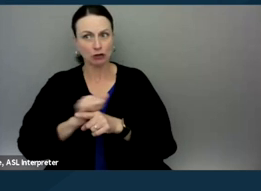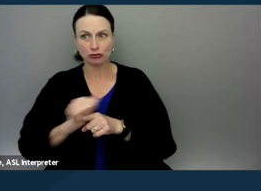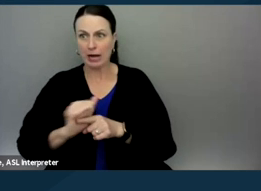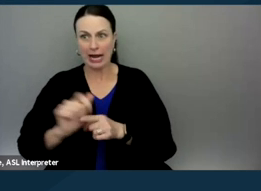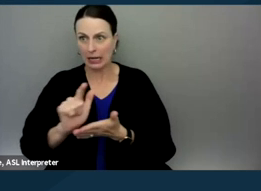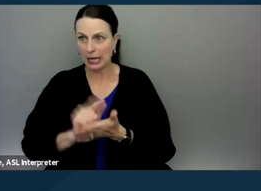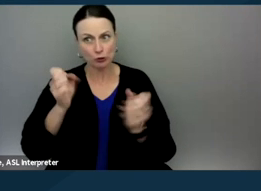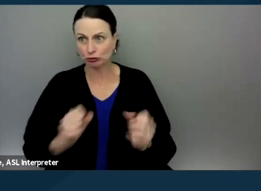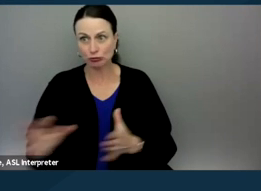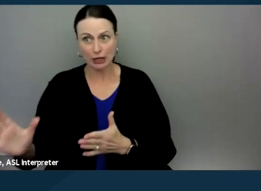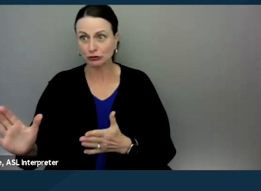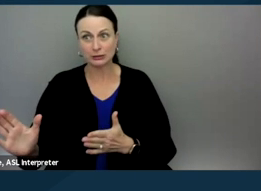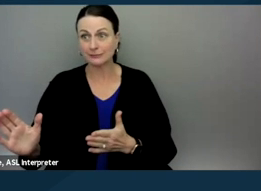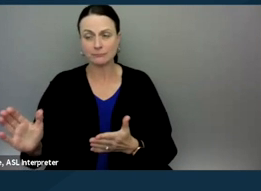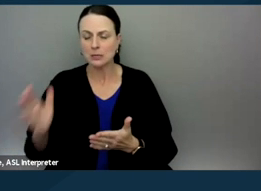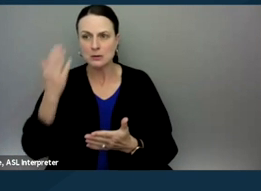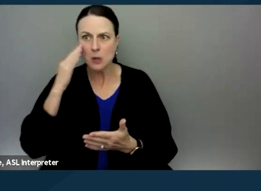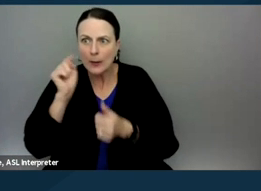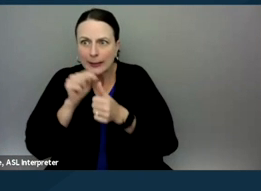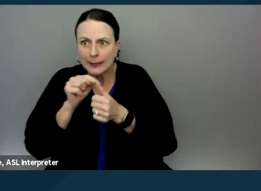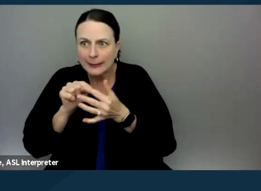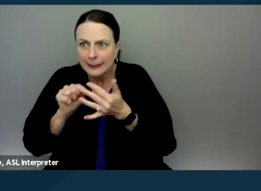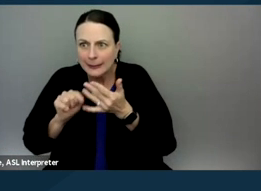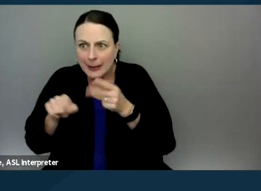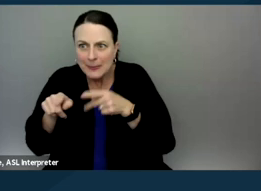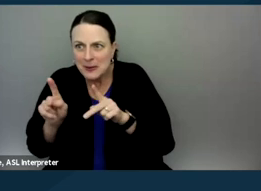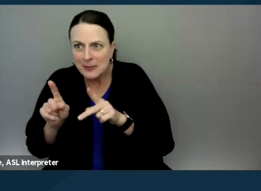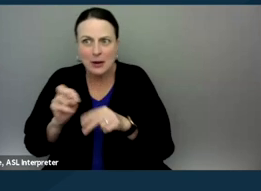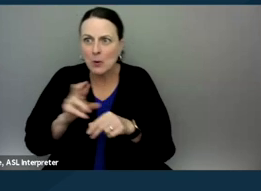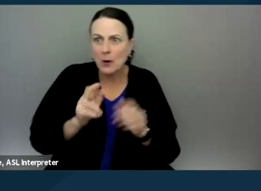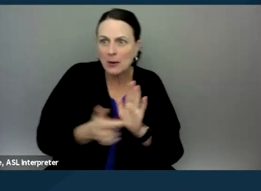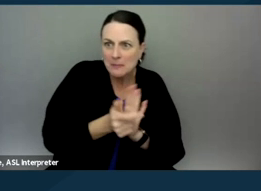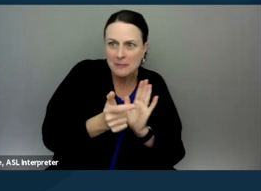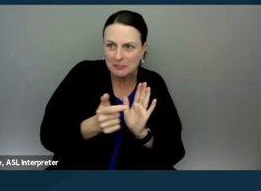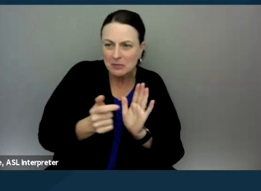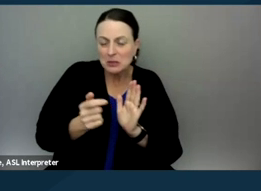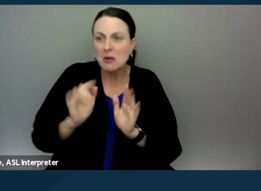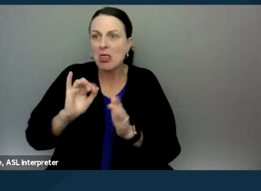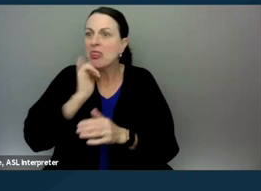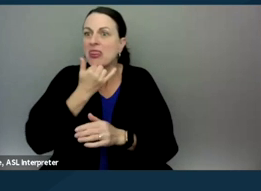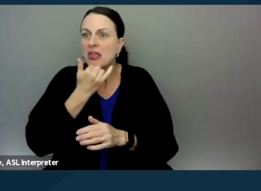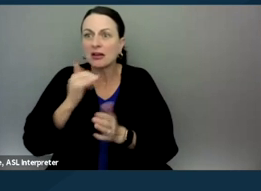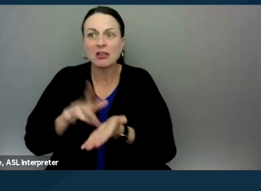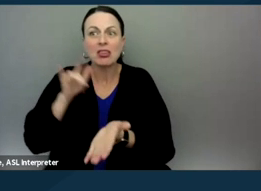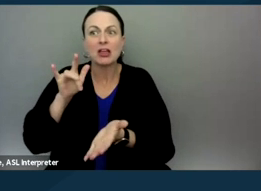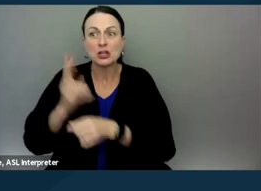We don't know all of the nuances of what we are or are not doing and how it could be used in the future